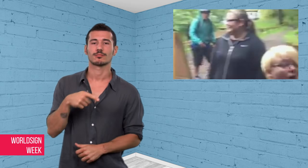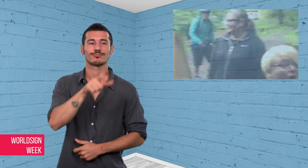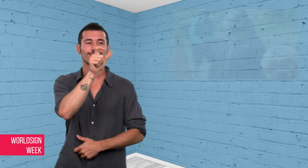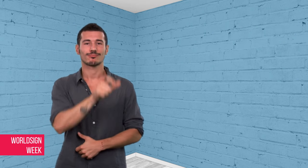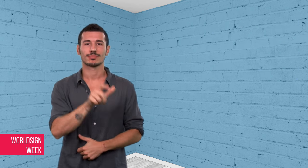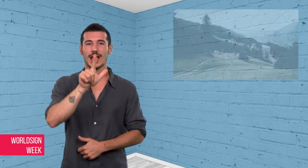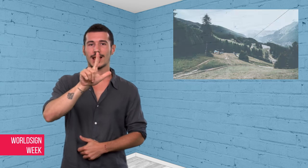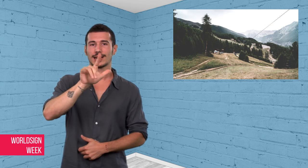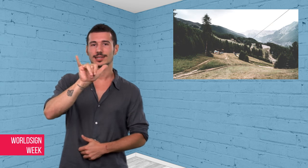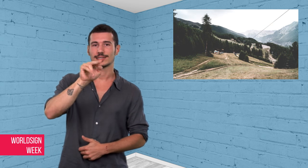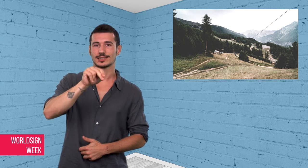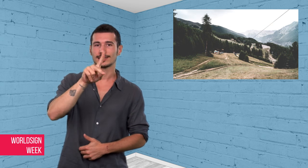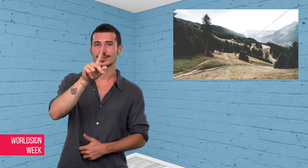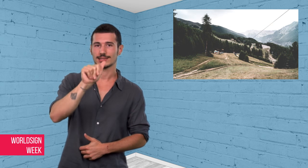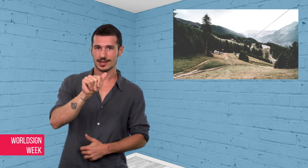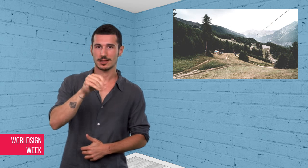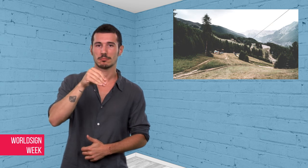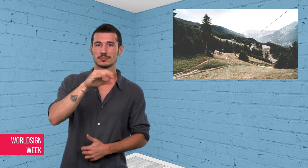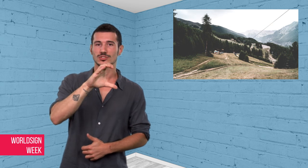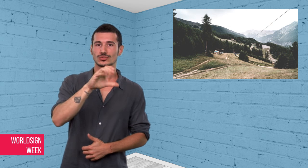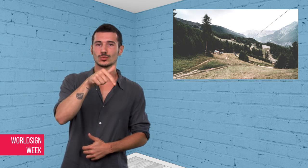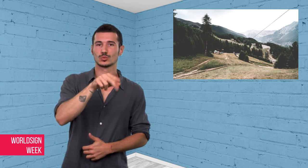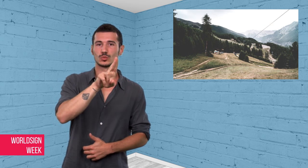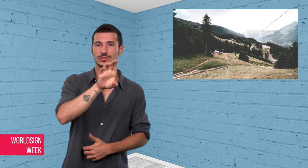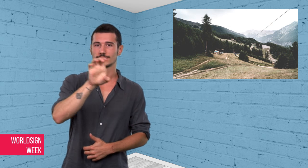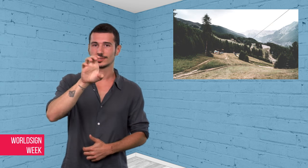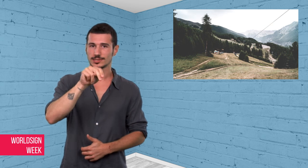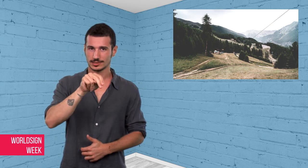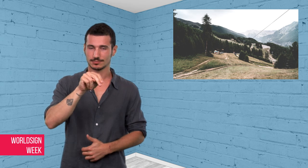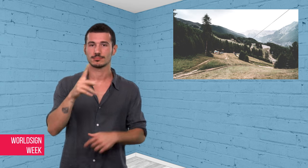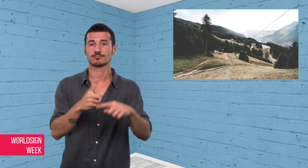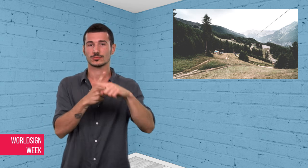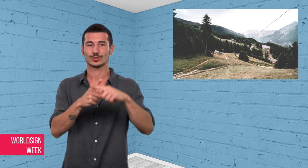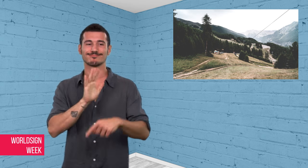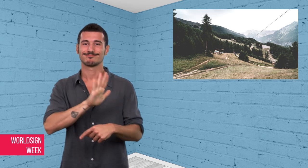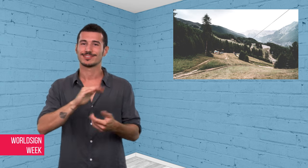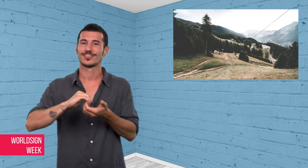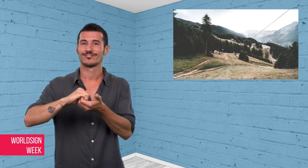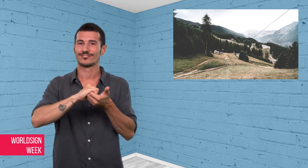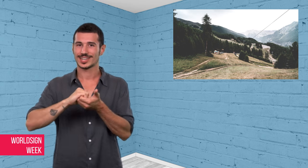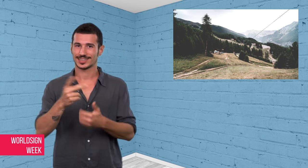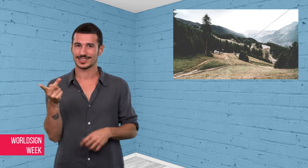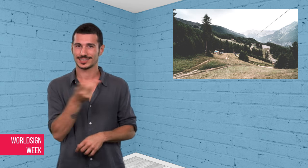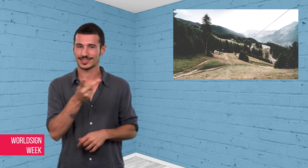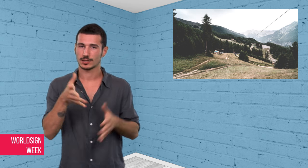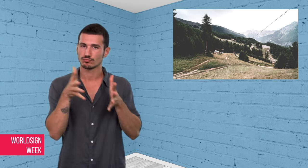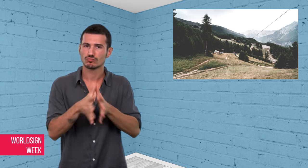they arrived at the venue that there would